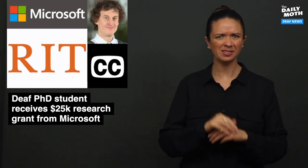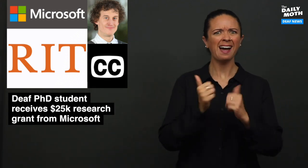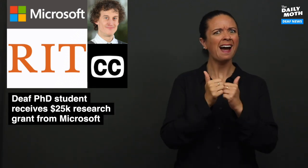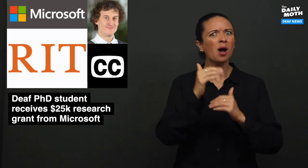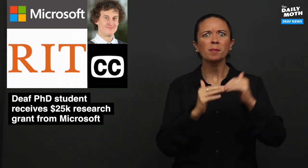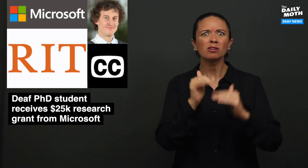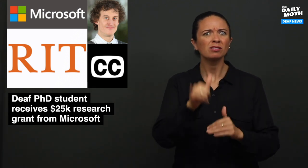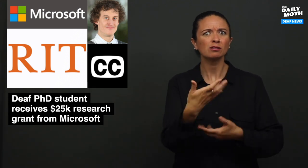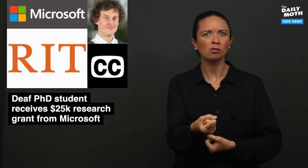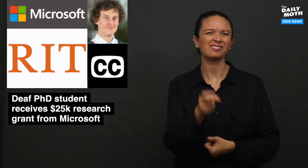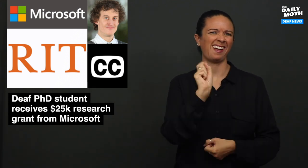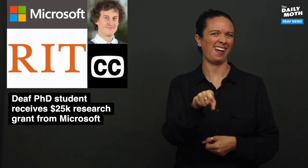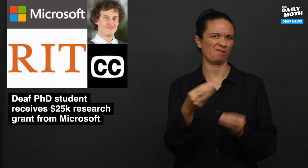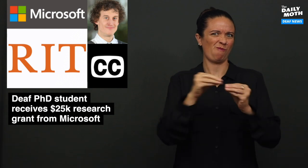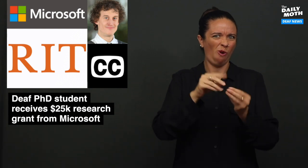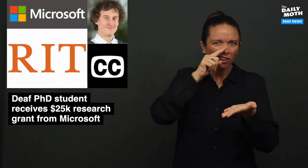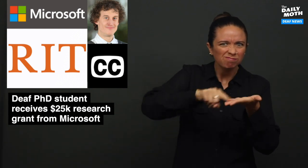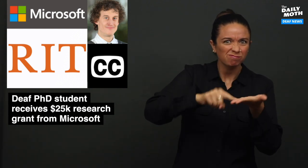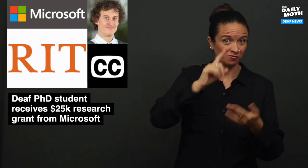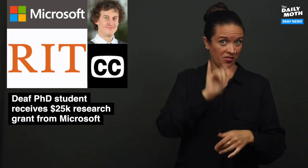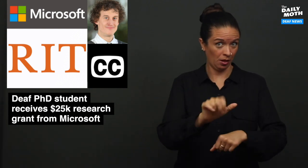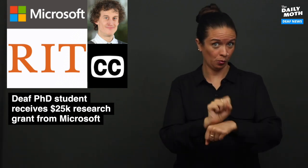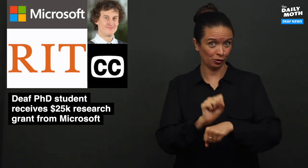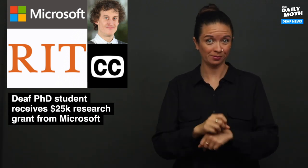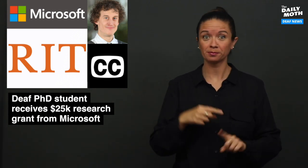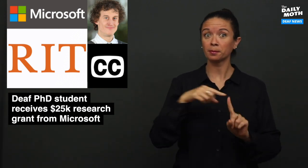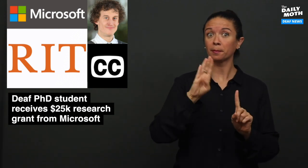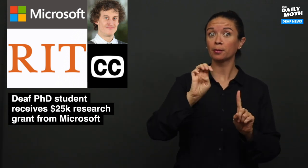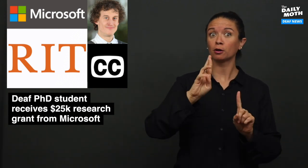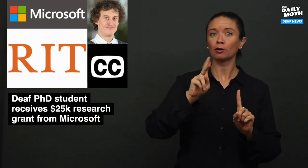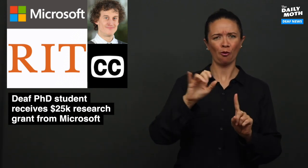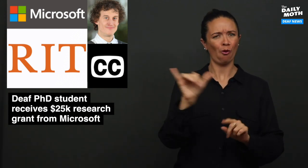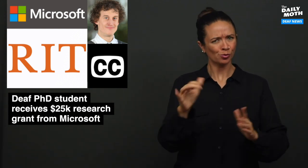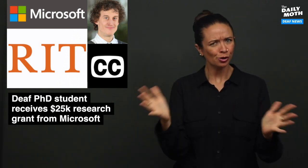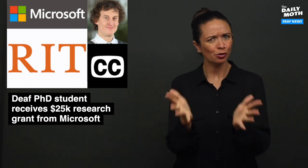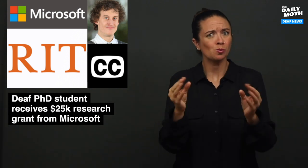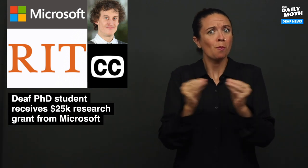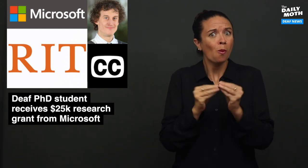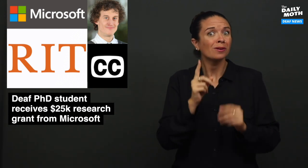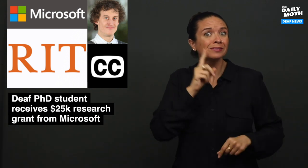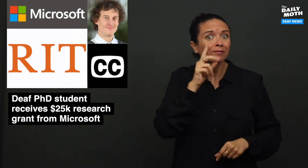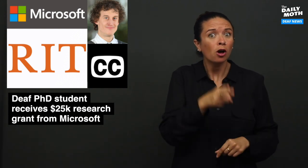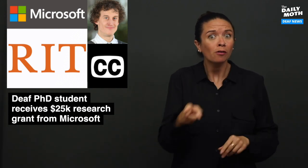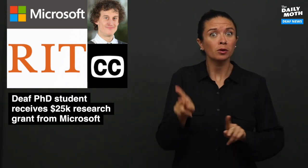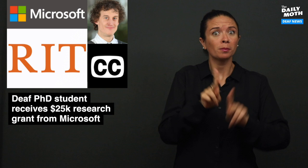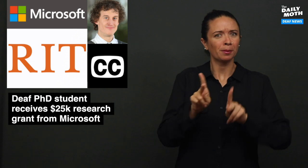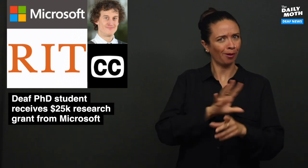By building that trust requires more research for his work. Berke also encourages more deaf and hard of hearing